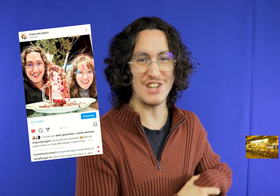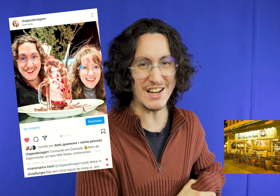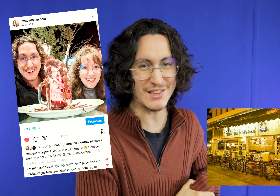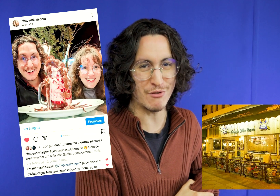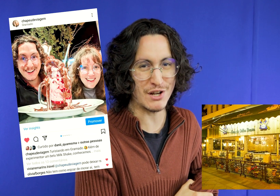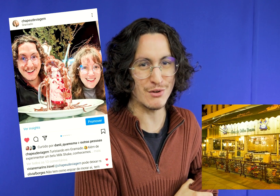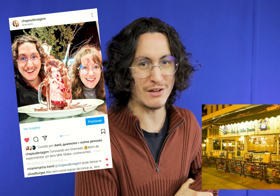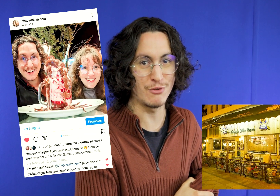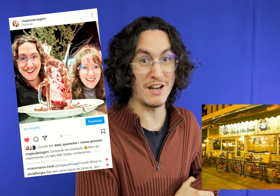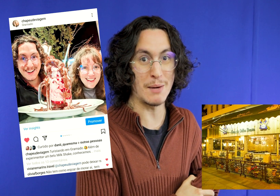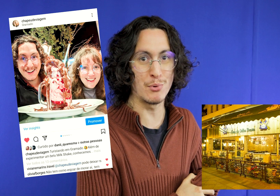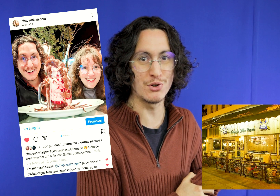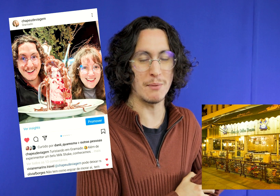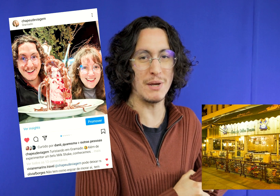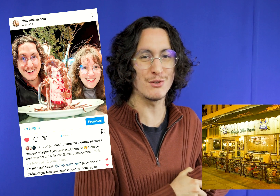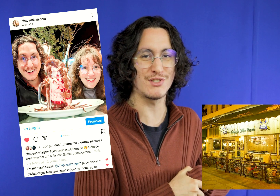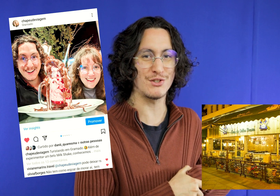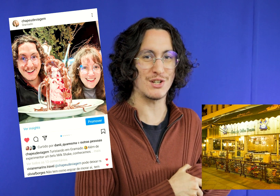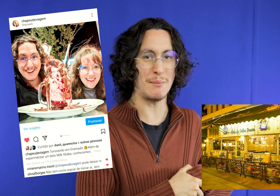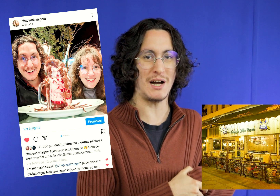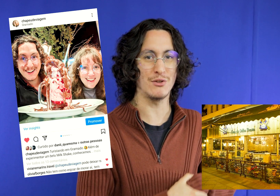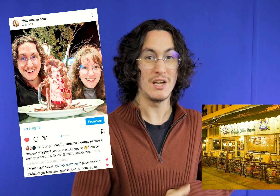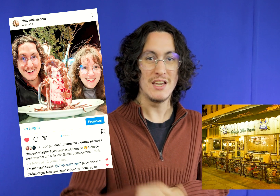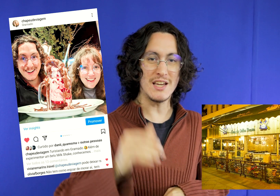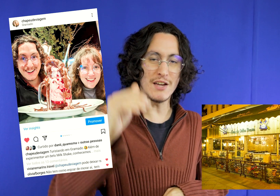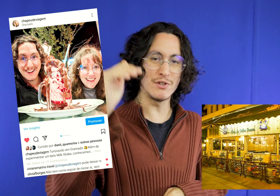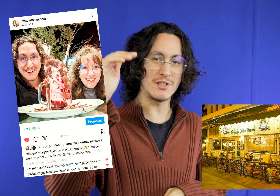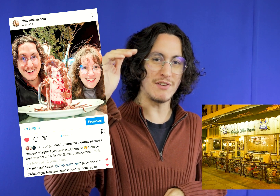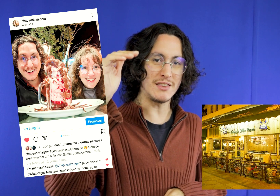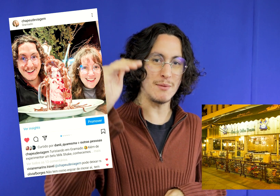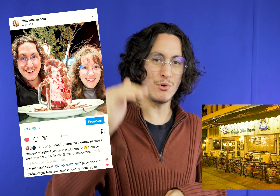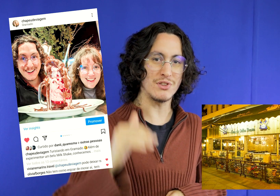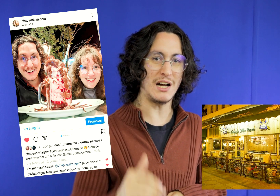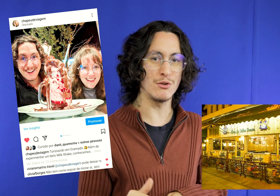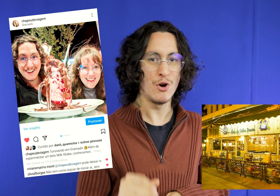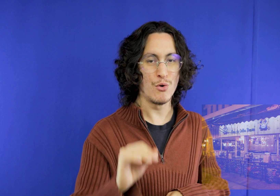just a milkshake maybe on the old witch channel right in the center of Gramado and then you will have put together